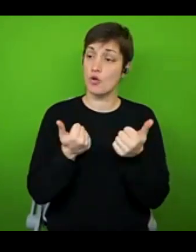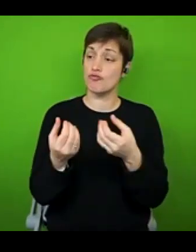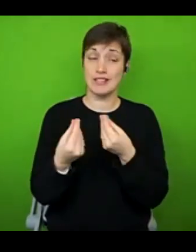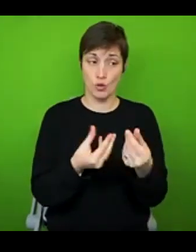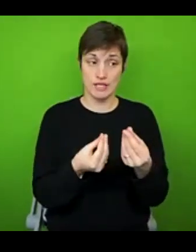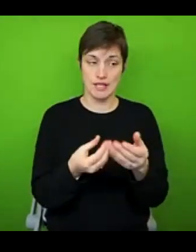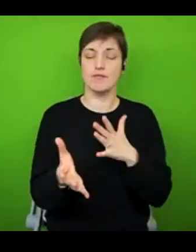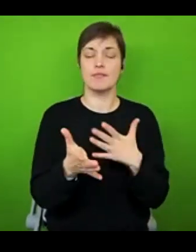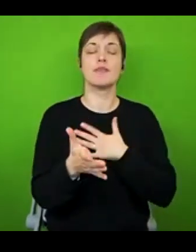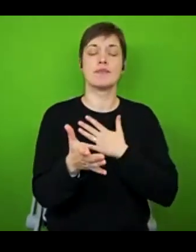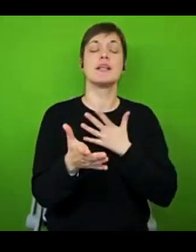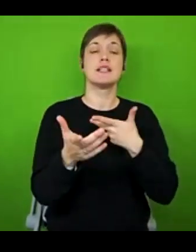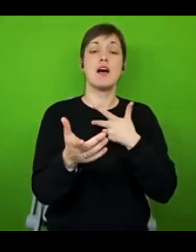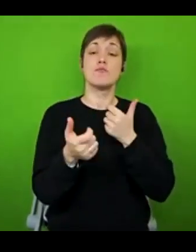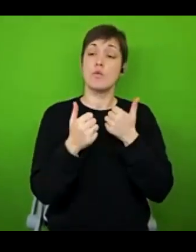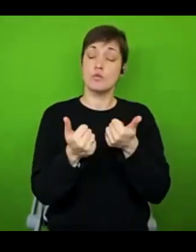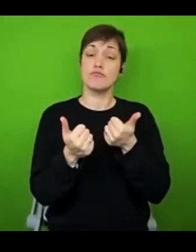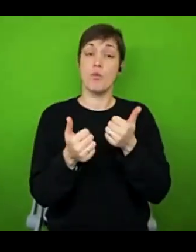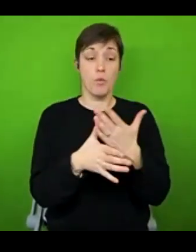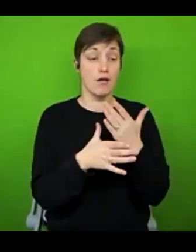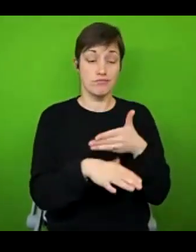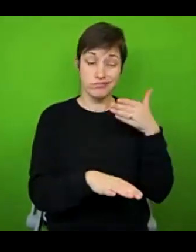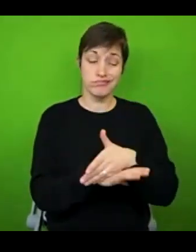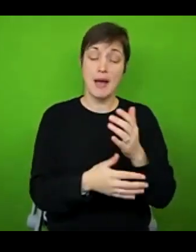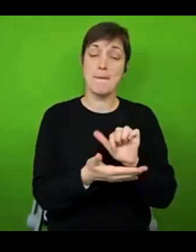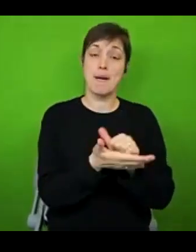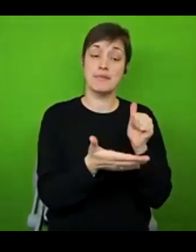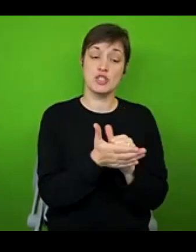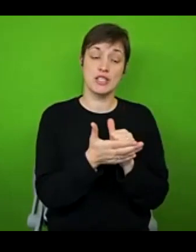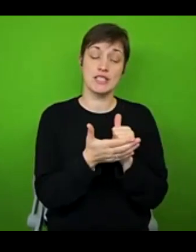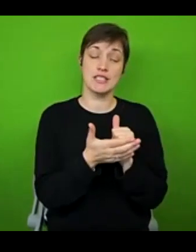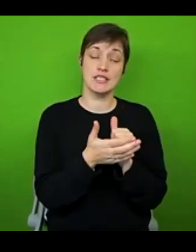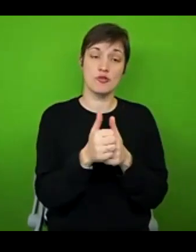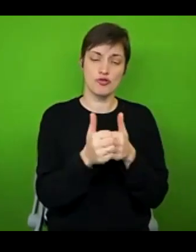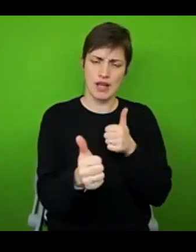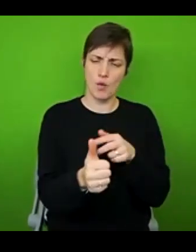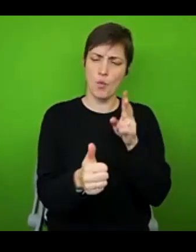work happening in the publishing industry. There's somebody called Claire Wade, and she runs some sort of